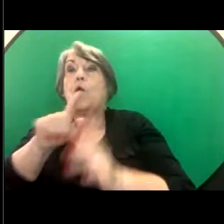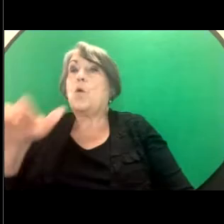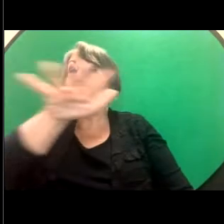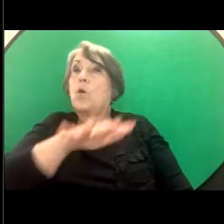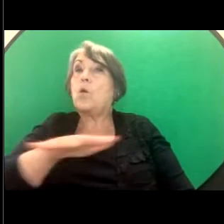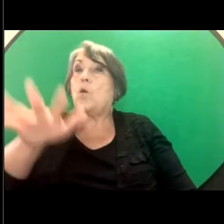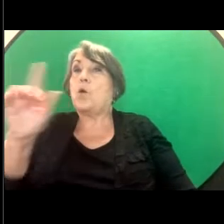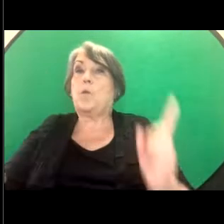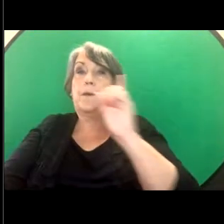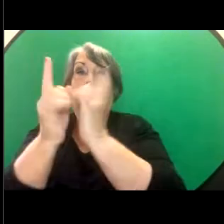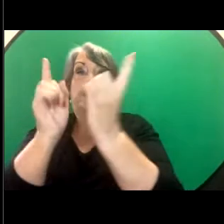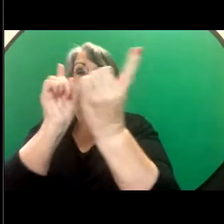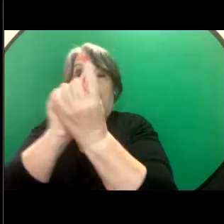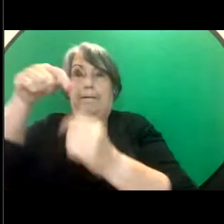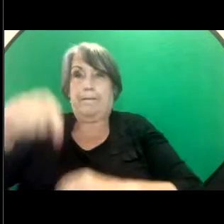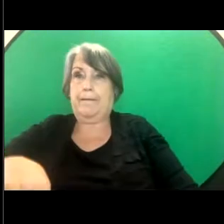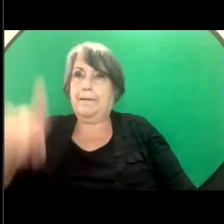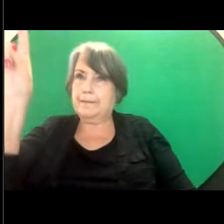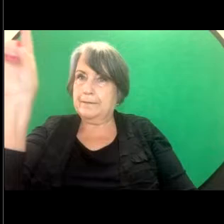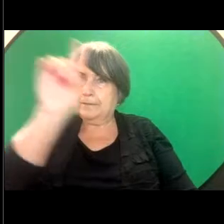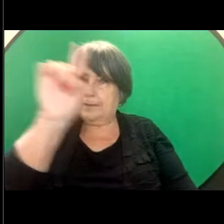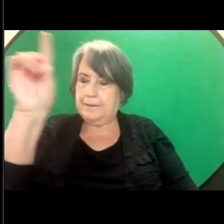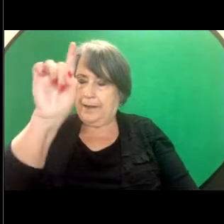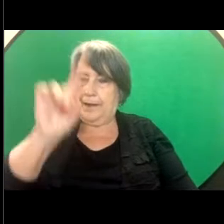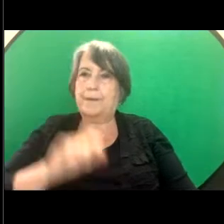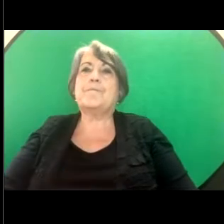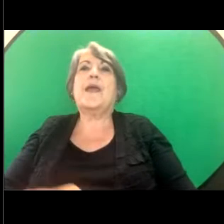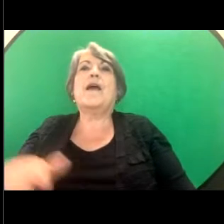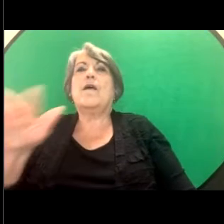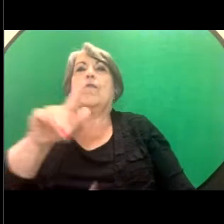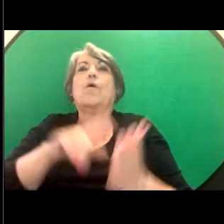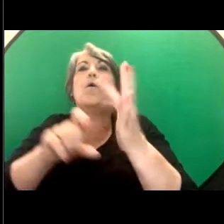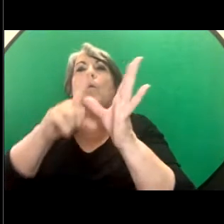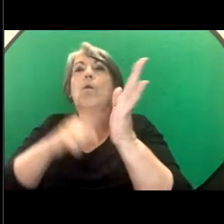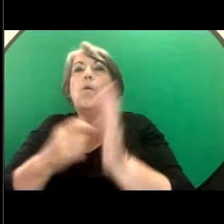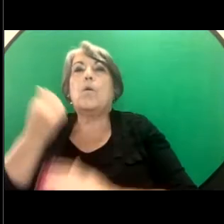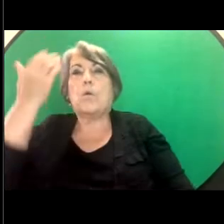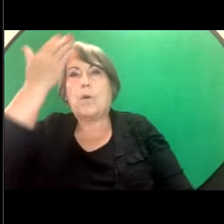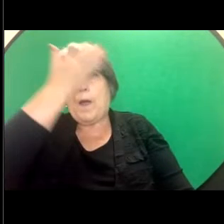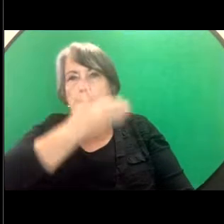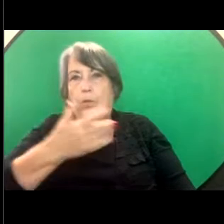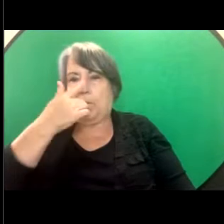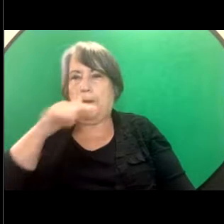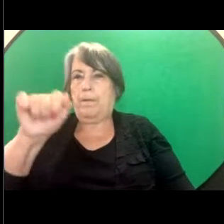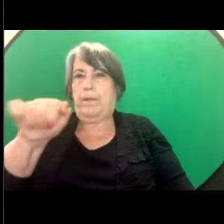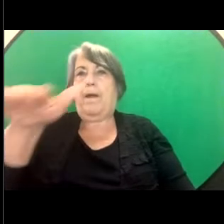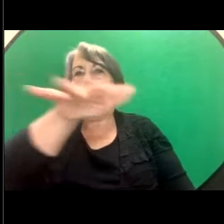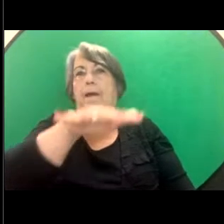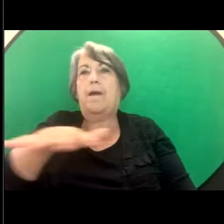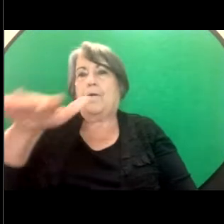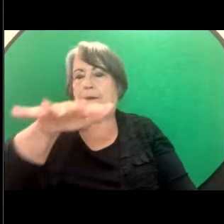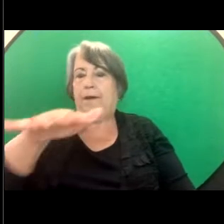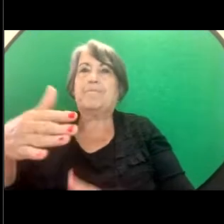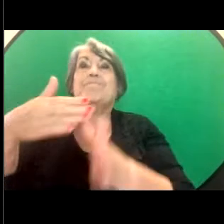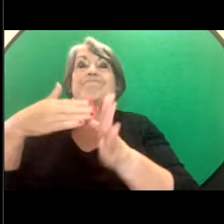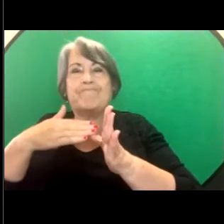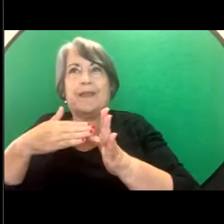office stands today, the Turrbal and Yugara people. We pay respect to their elders, lores,